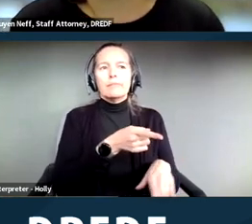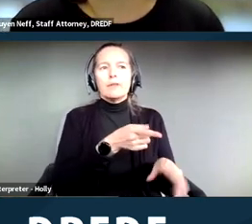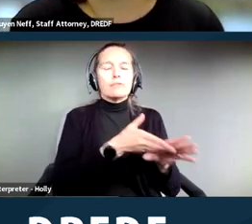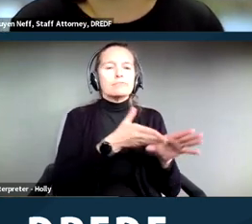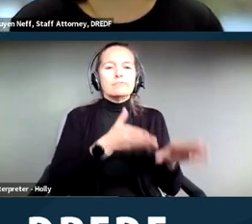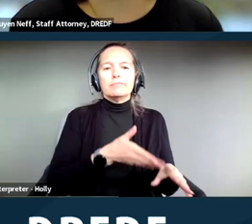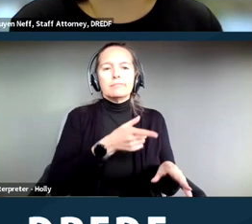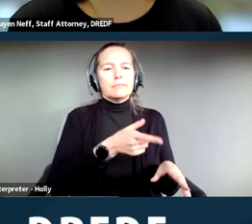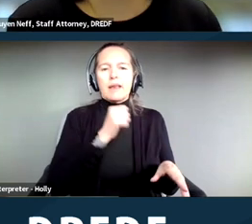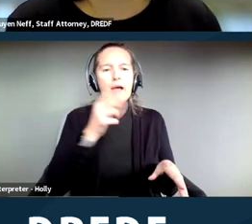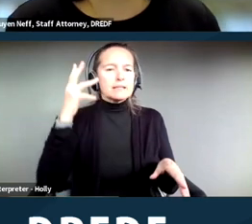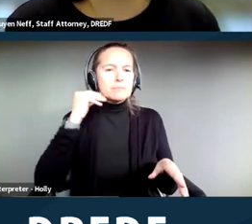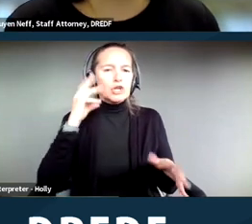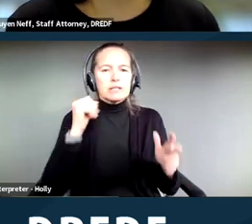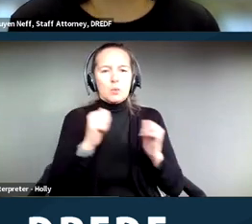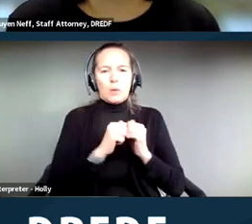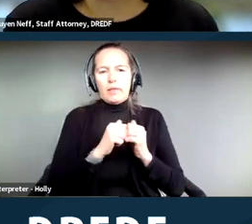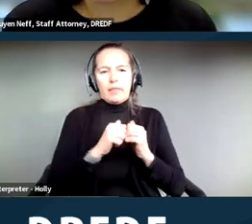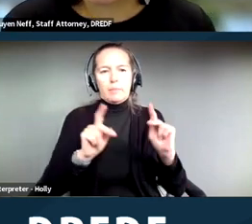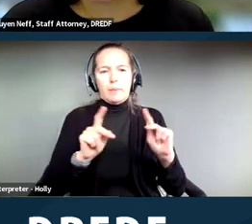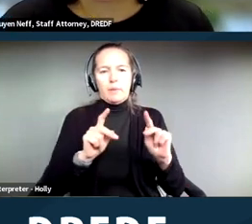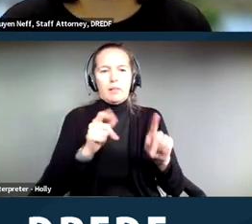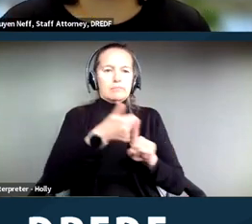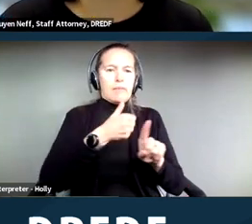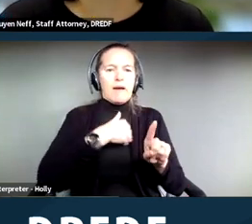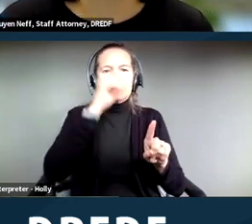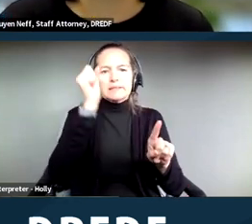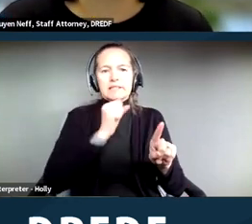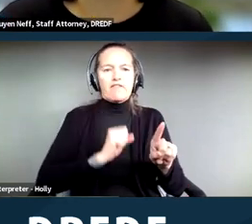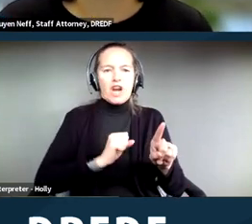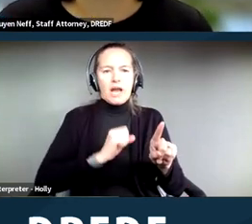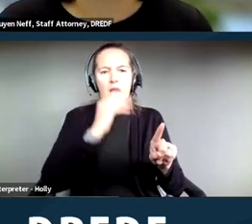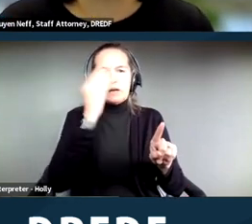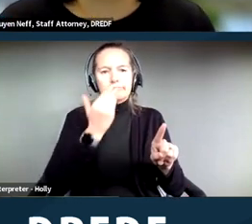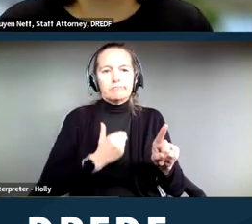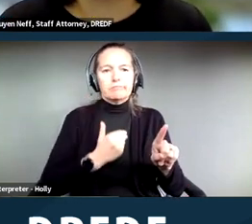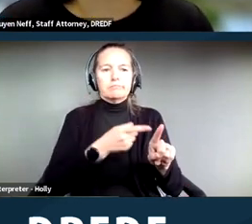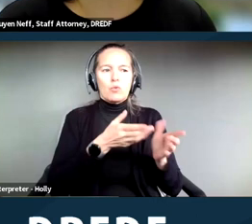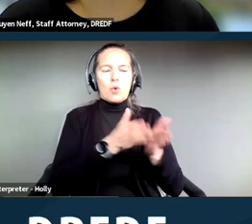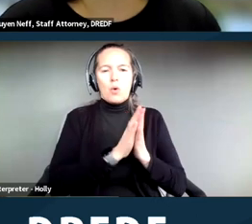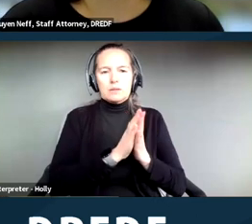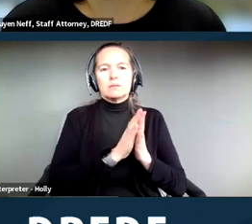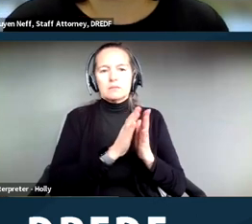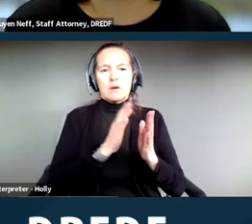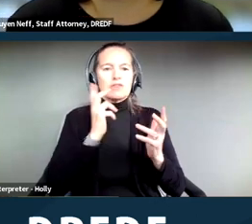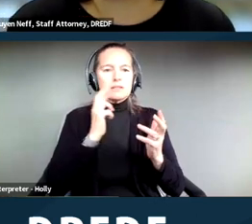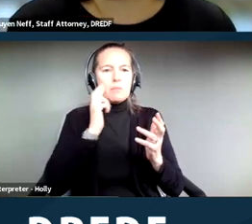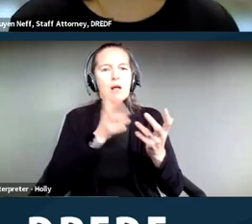with people with schizophrenia asking for a reasonable accommodation for getting a therapist